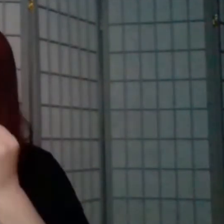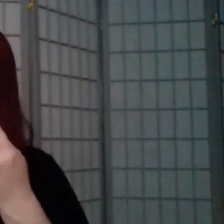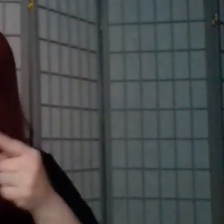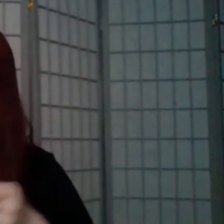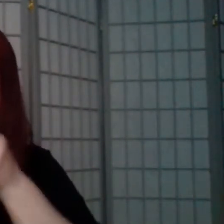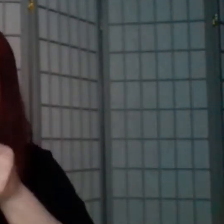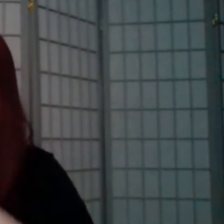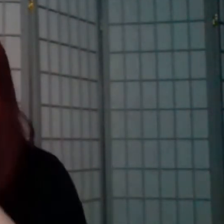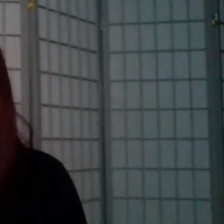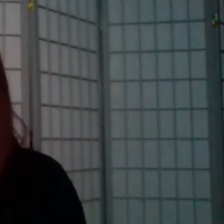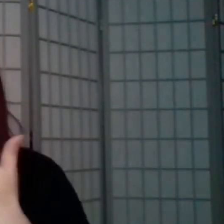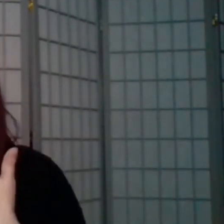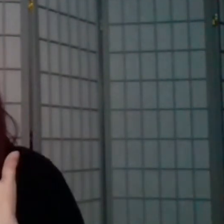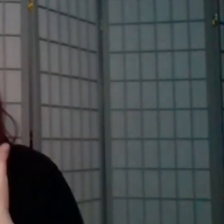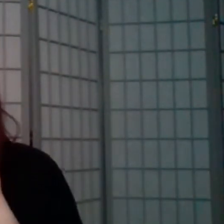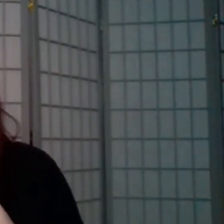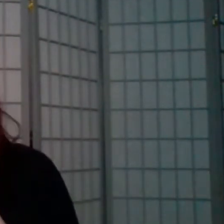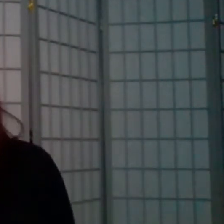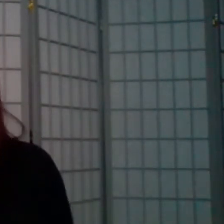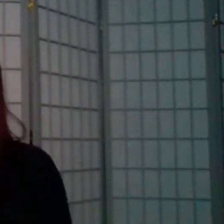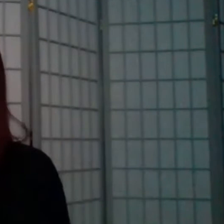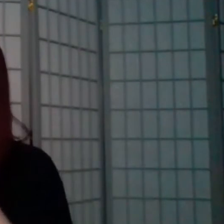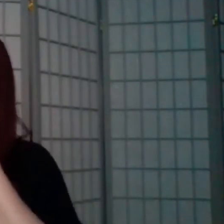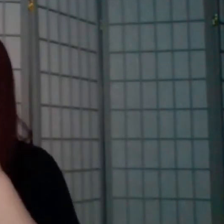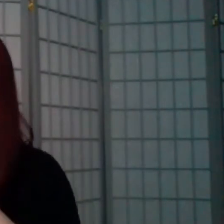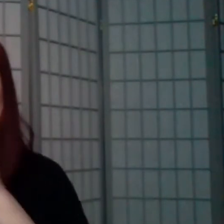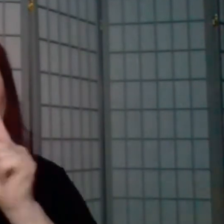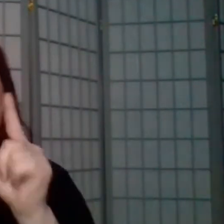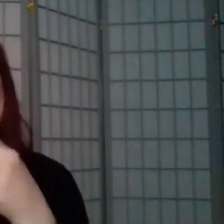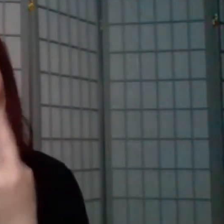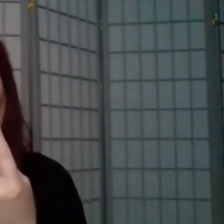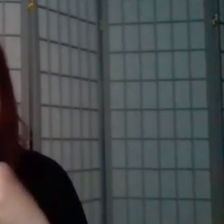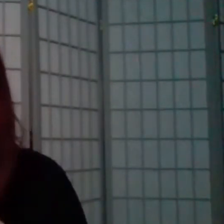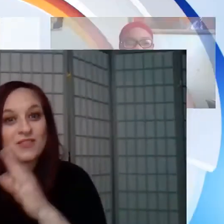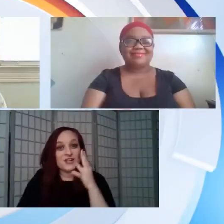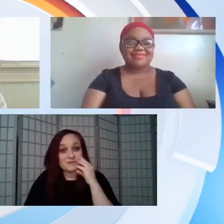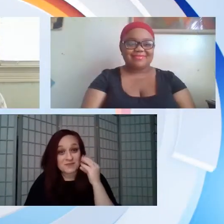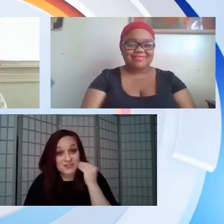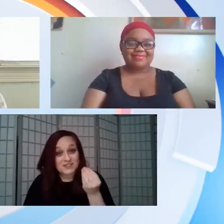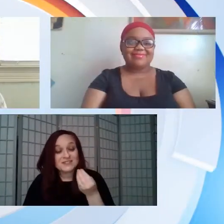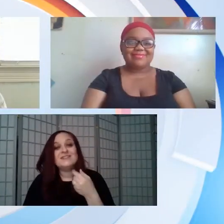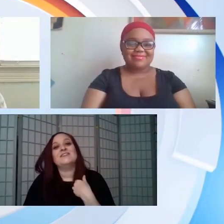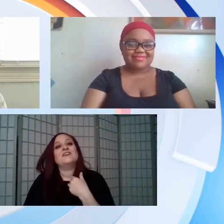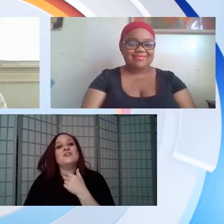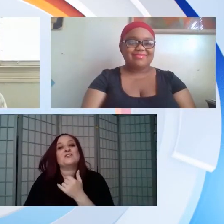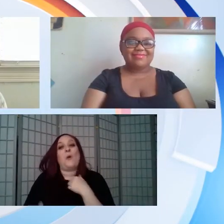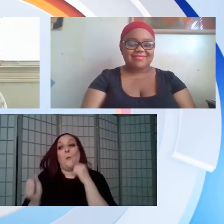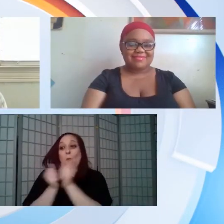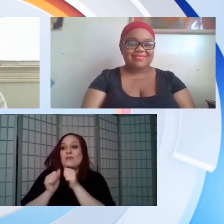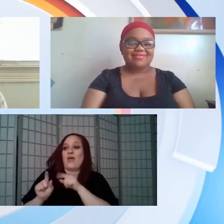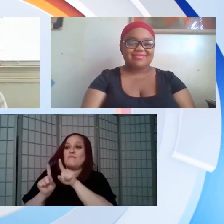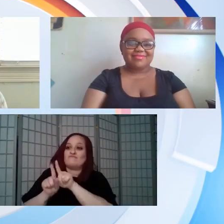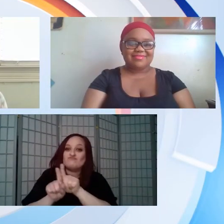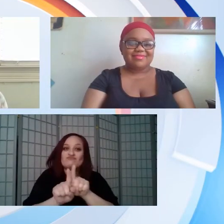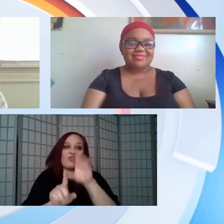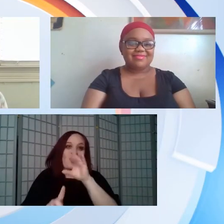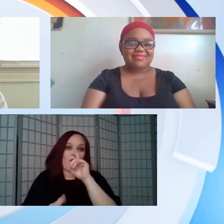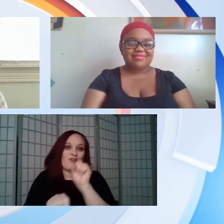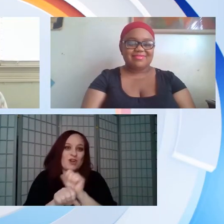and I felt very connected with them I understood the experience and the struggles that they had as a deaf or hard of hearing person trying to obtain employment and I help them to know